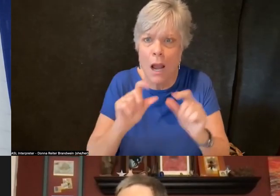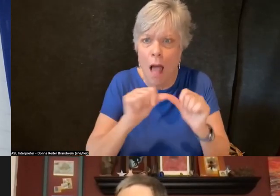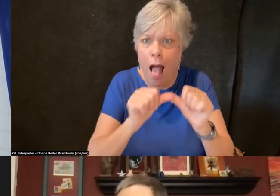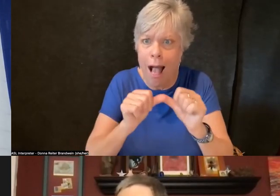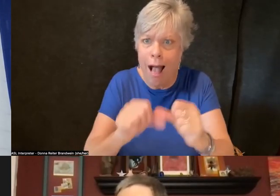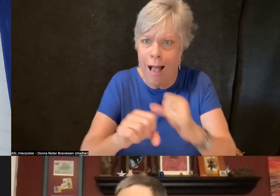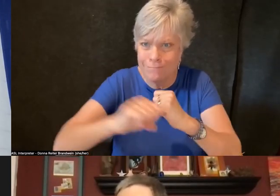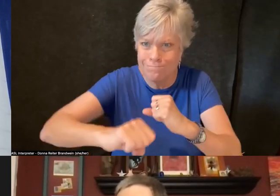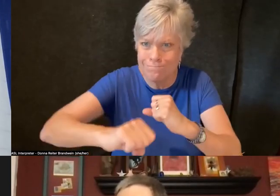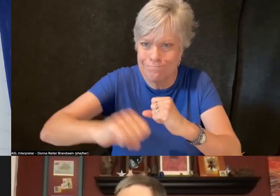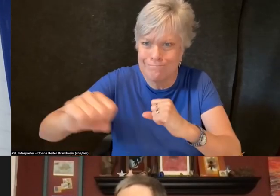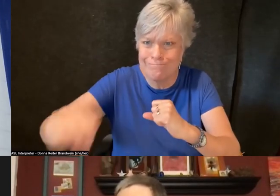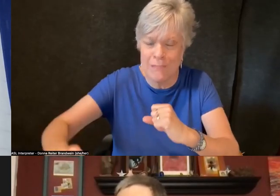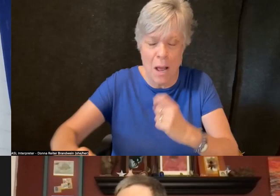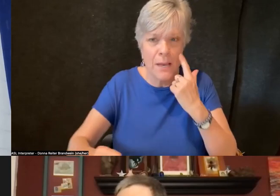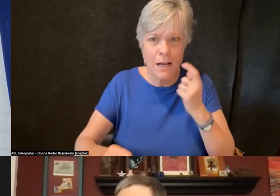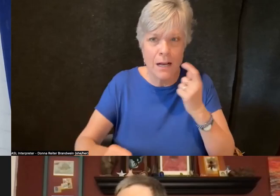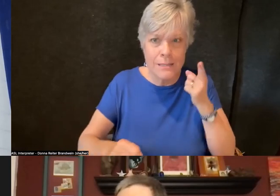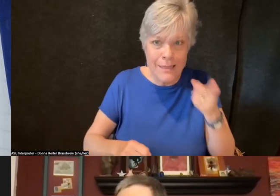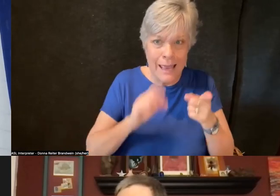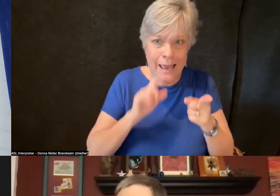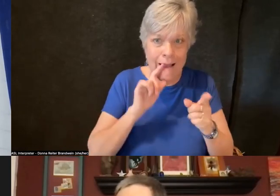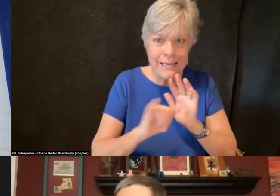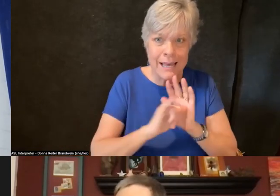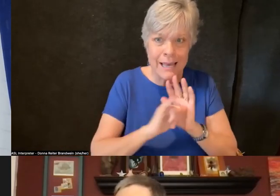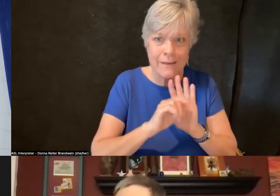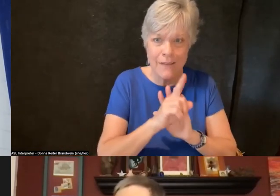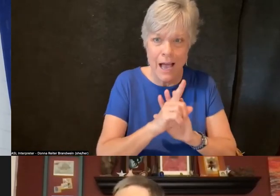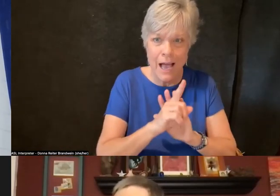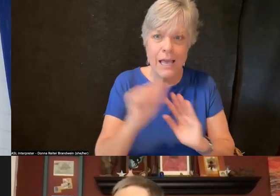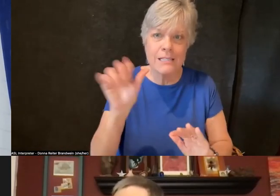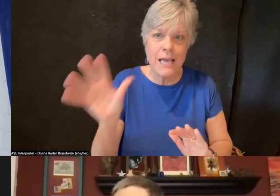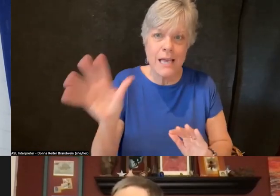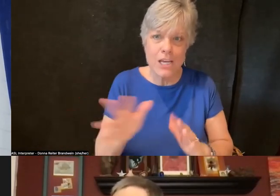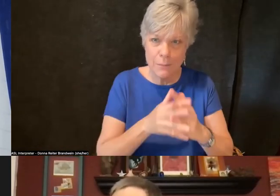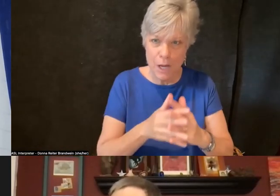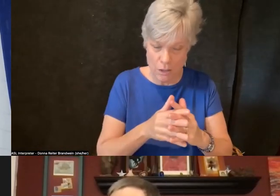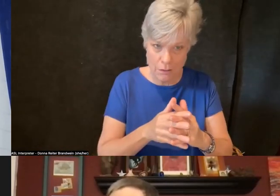because they identify as Asian American as well as disabled.